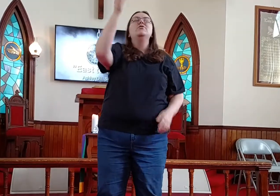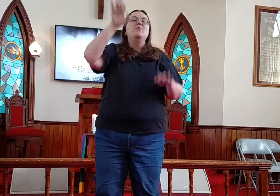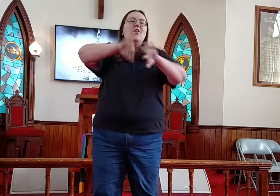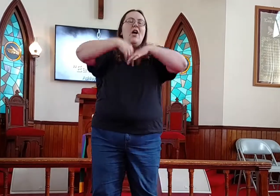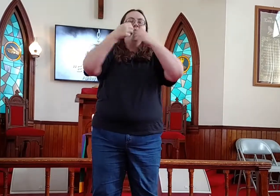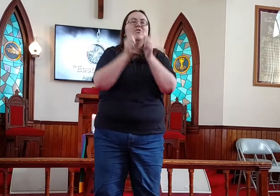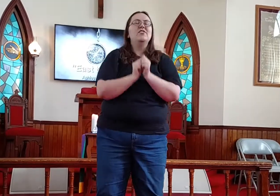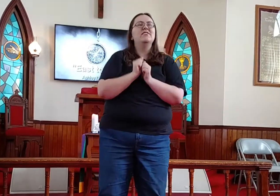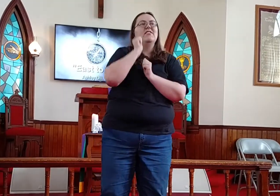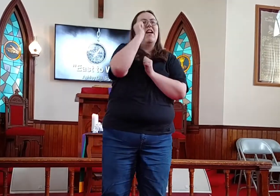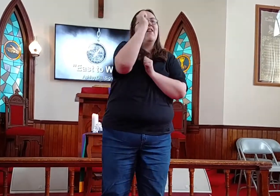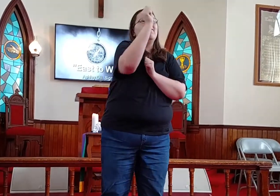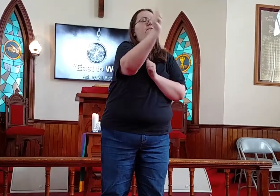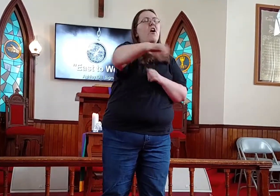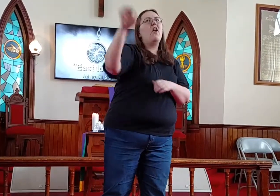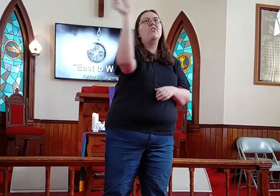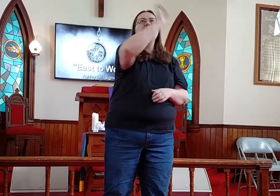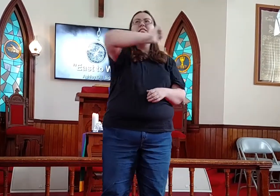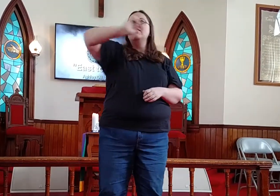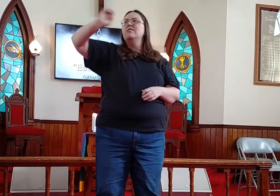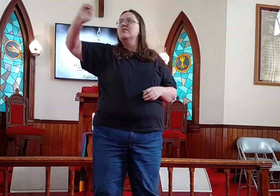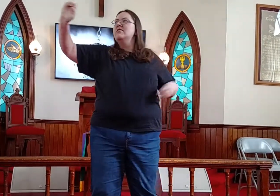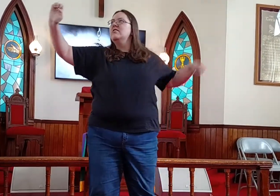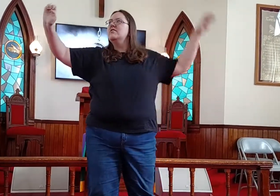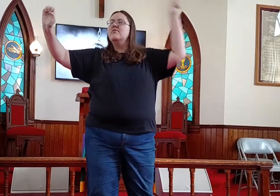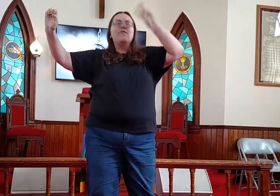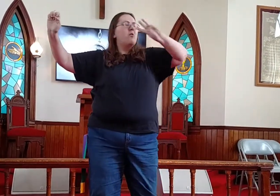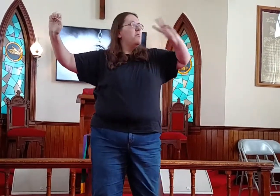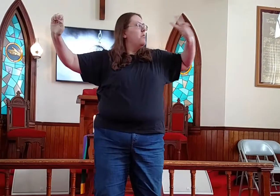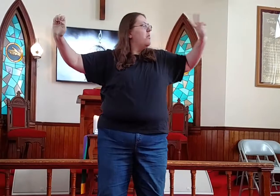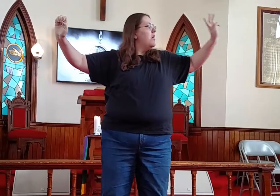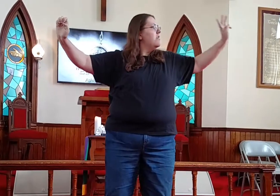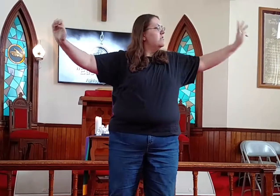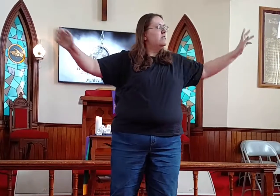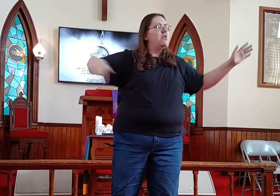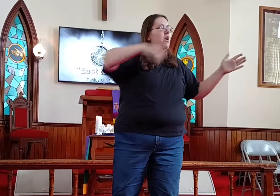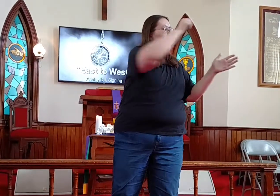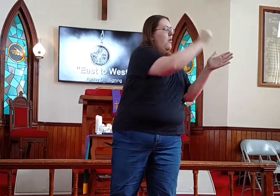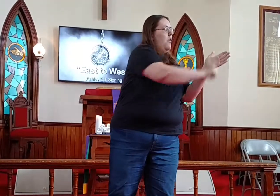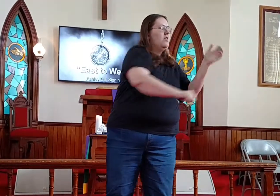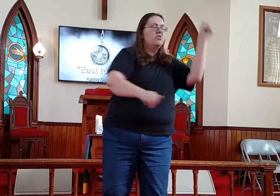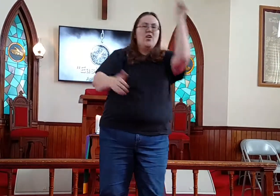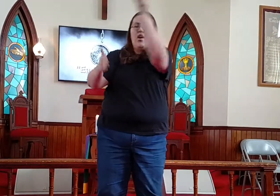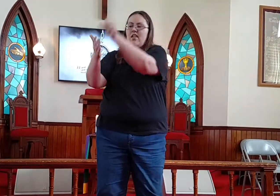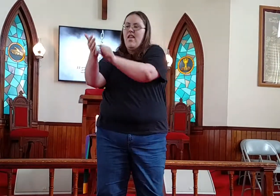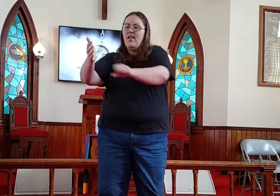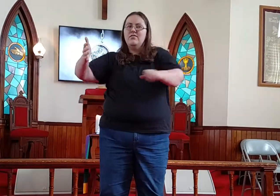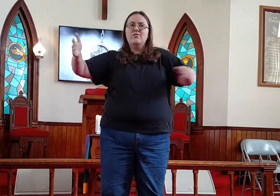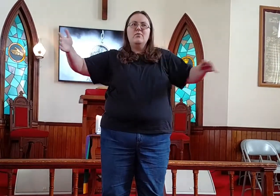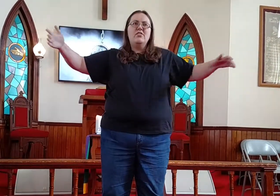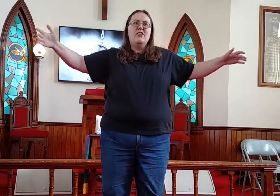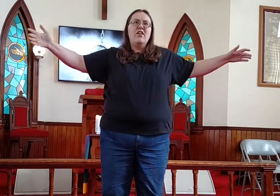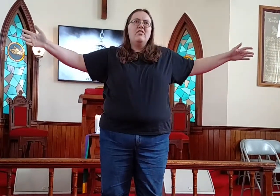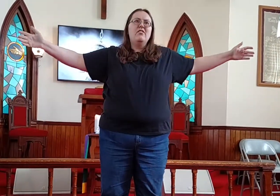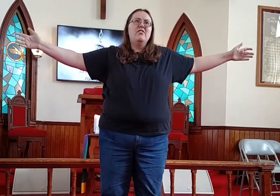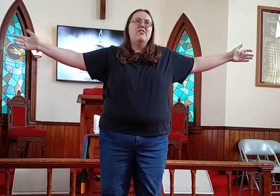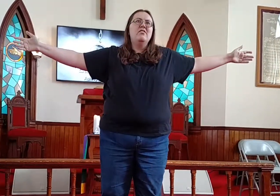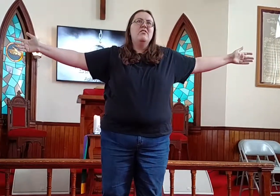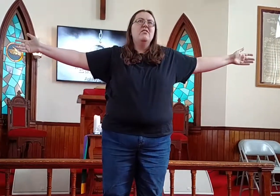'Cause you know just how far the east is from the west From one scarred hand to the other